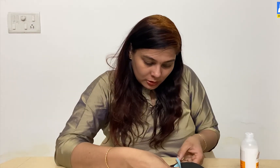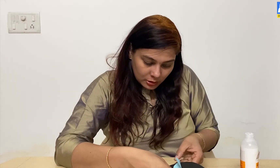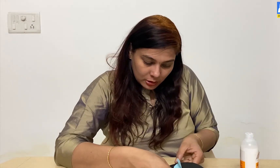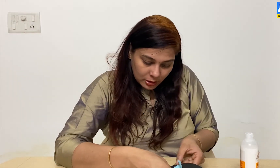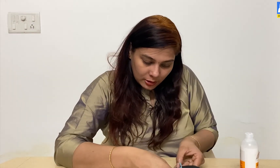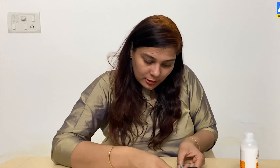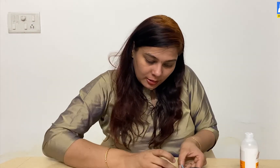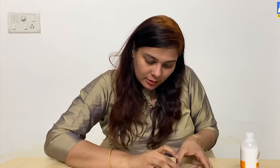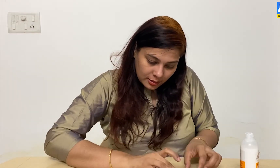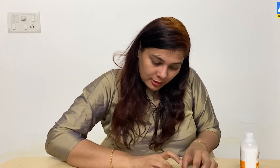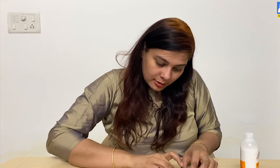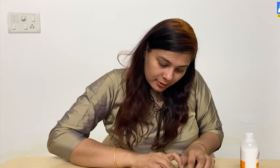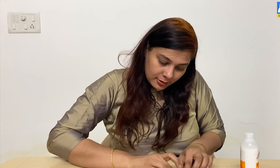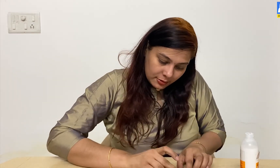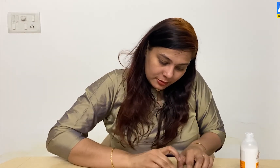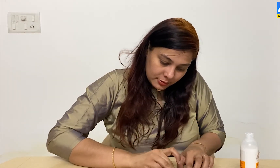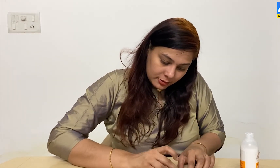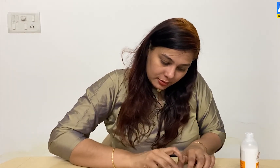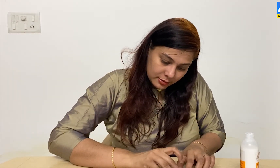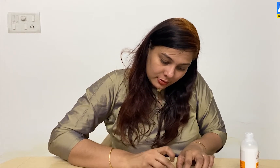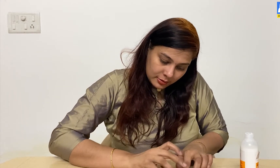And then stick it like this.